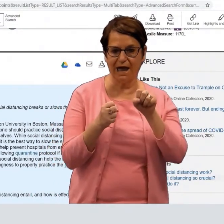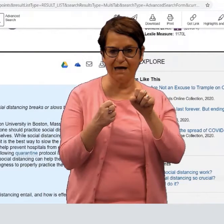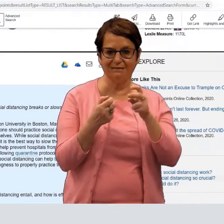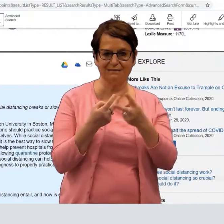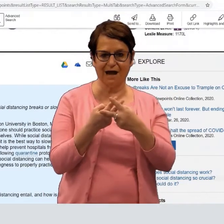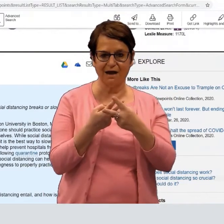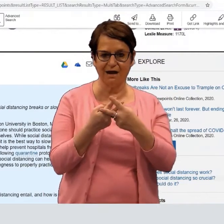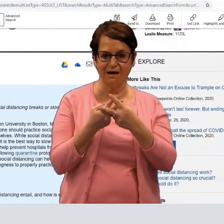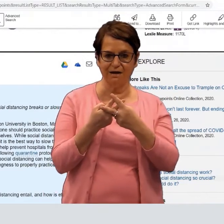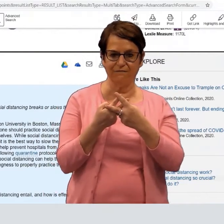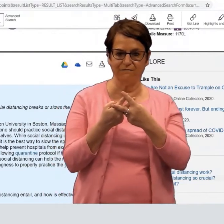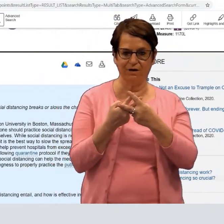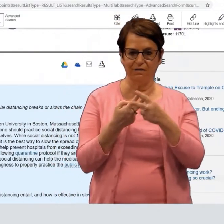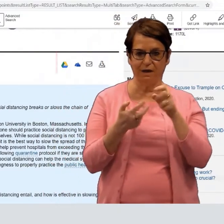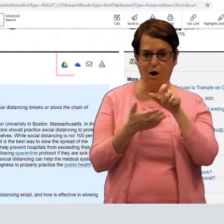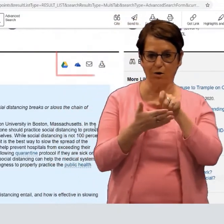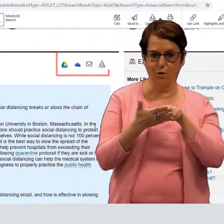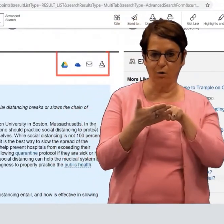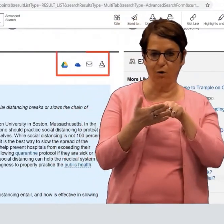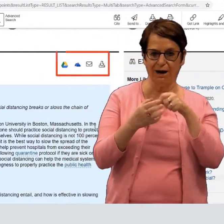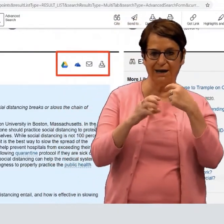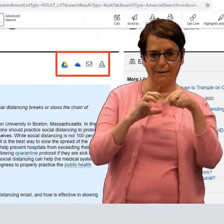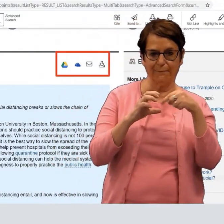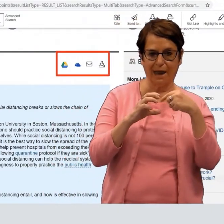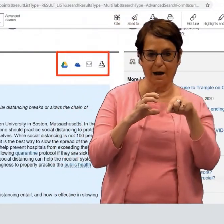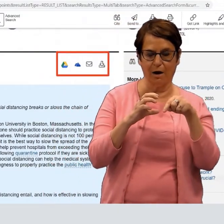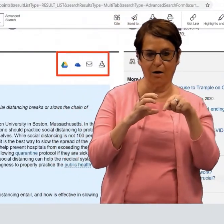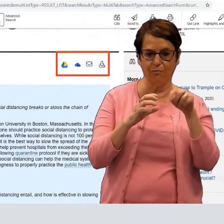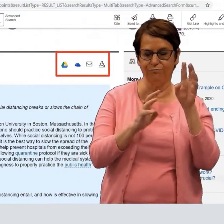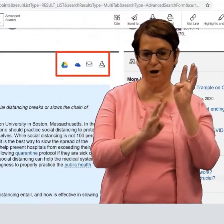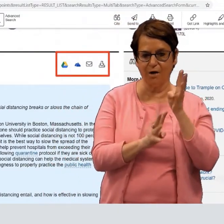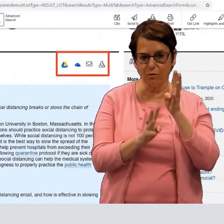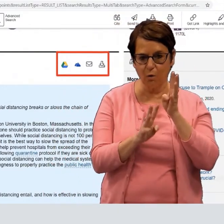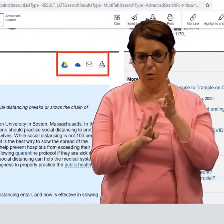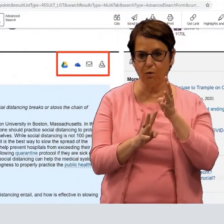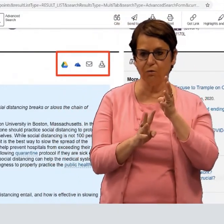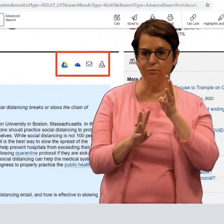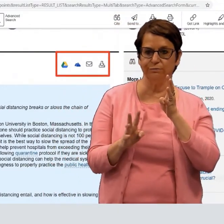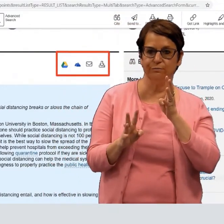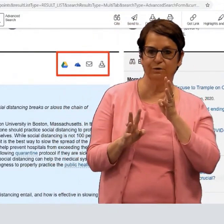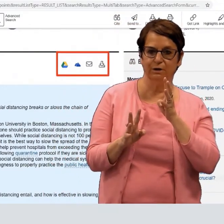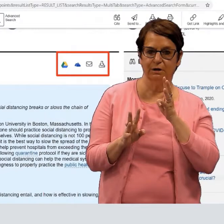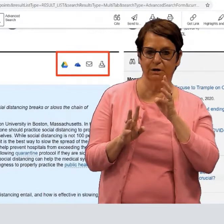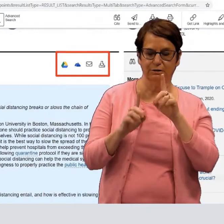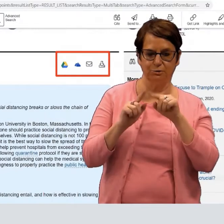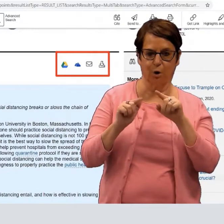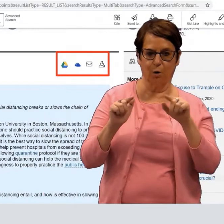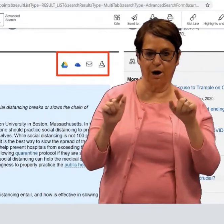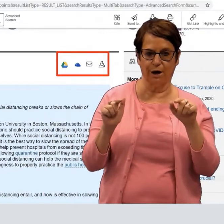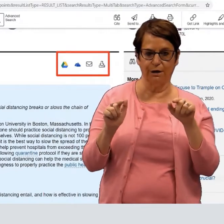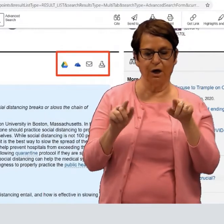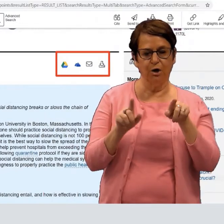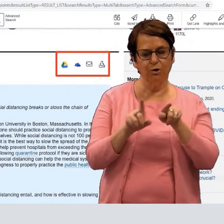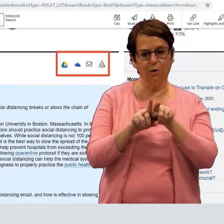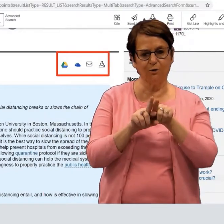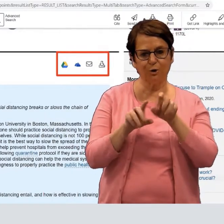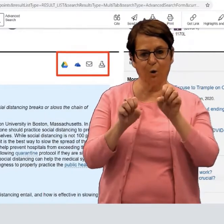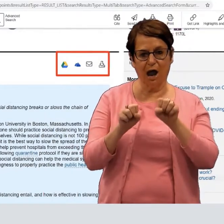Notice that you can save the article, or email it, download,